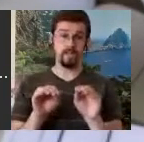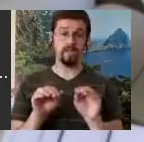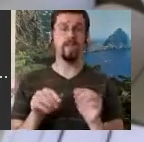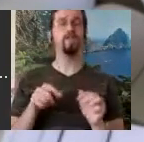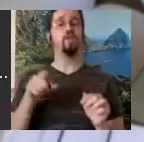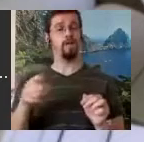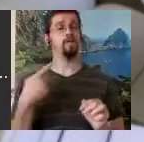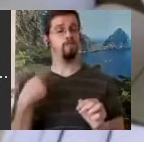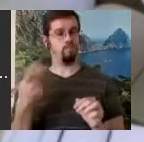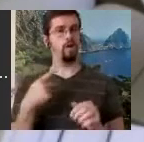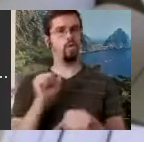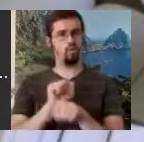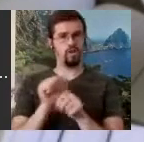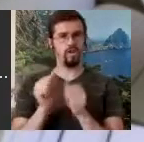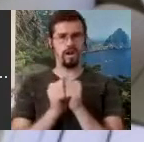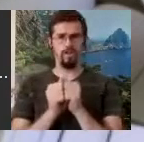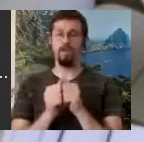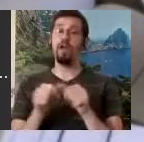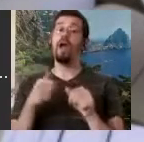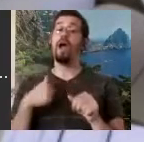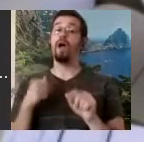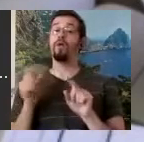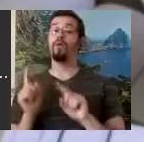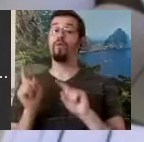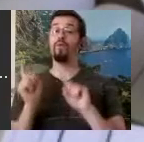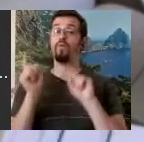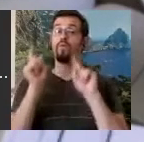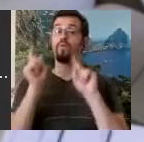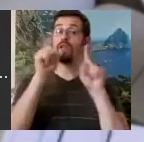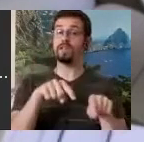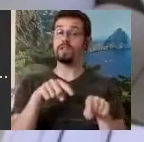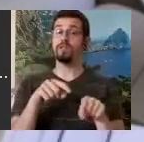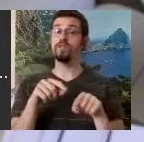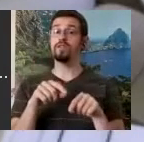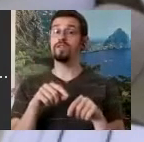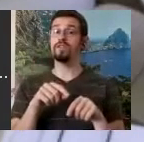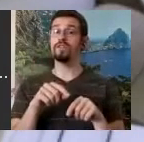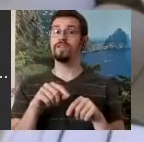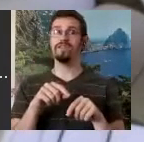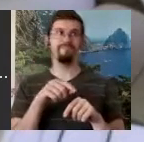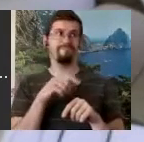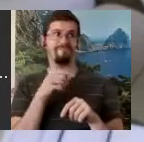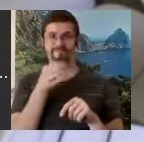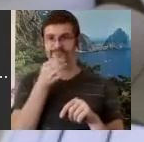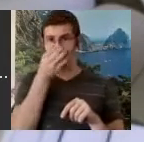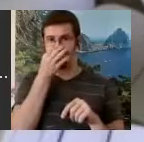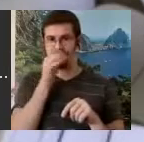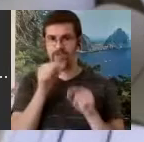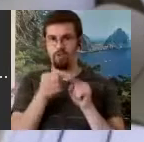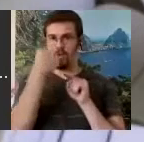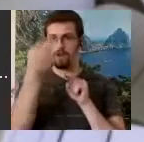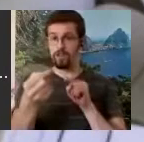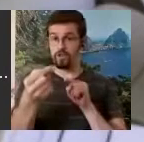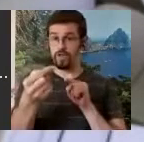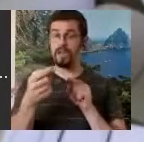even invited me to go over to the Circus Benneweis, this Circus over across the street. And I watched him be a clown in the circus. It was